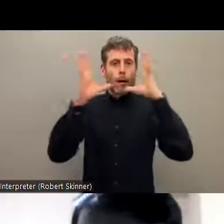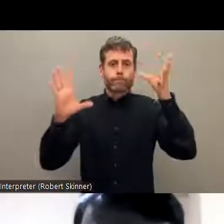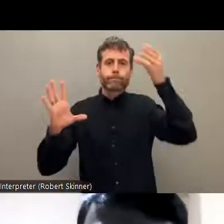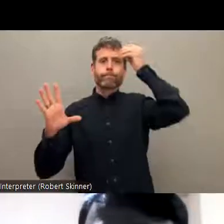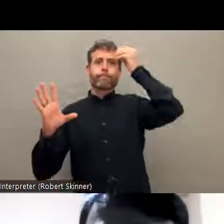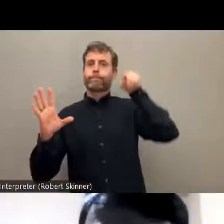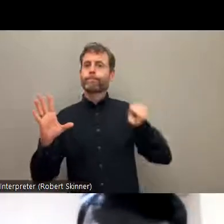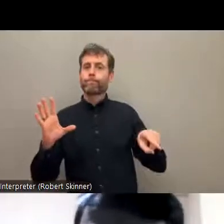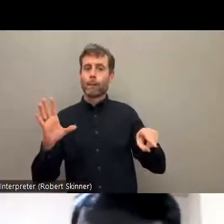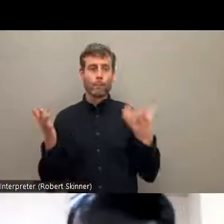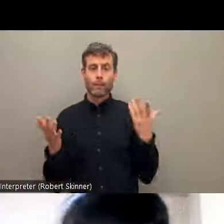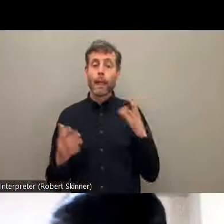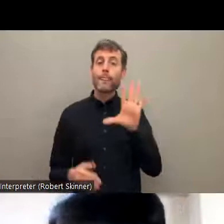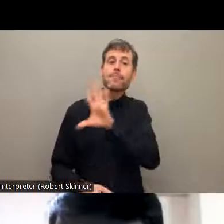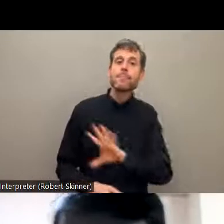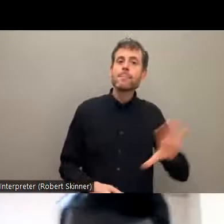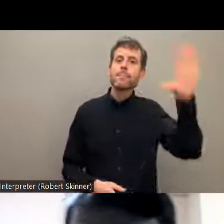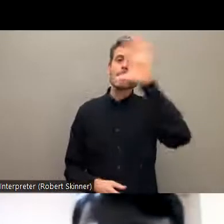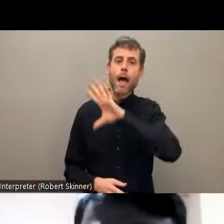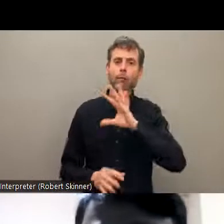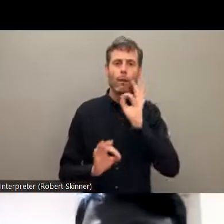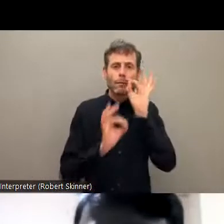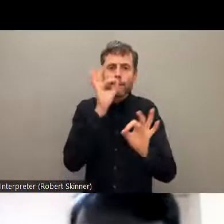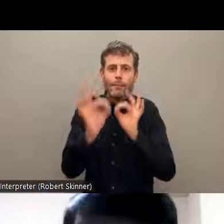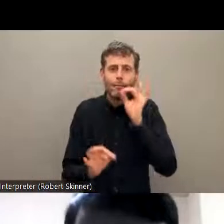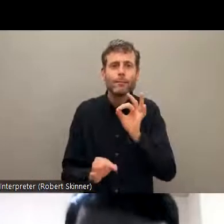the national census or from other